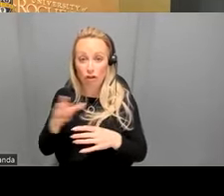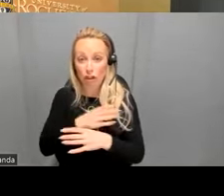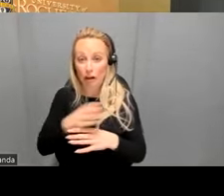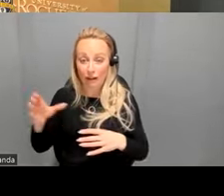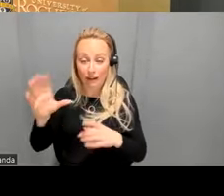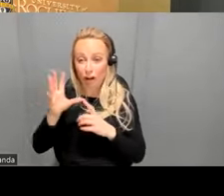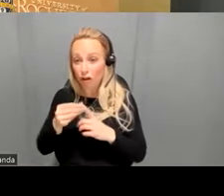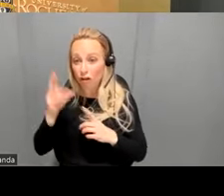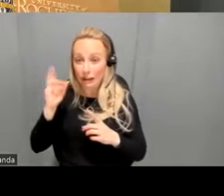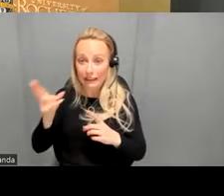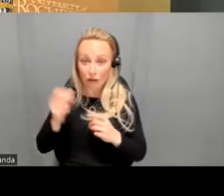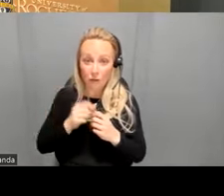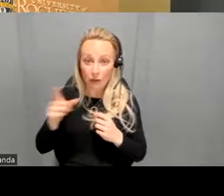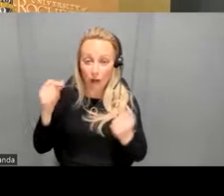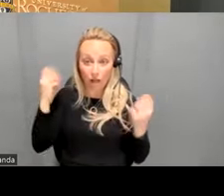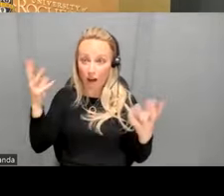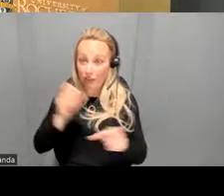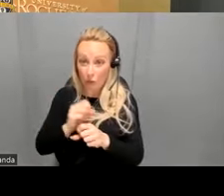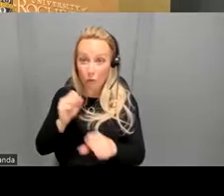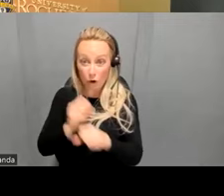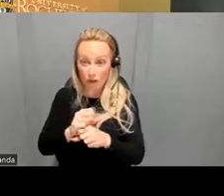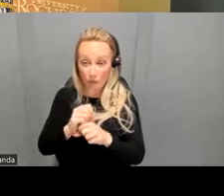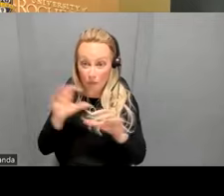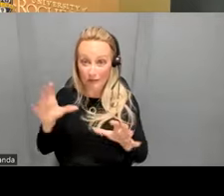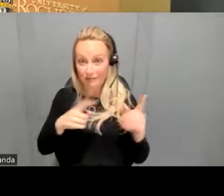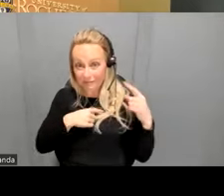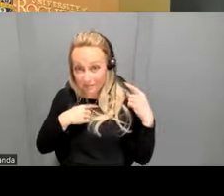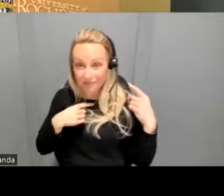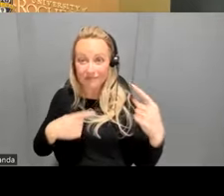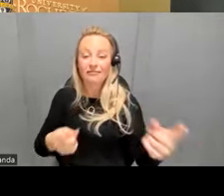history with you a lot of the work that we've been doing is with lesos this where um all of the